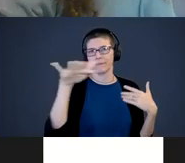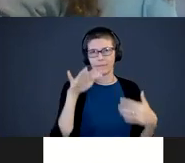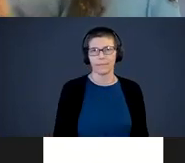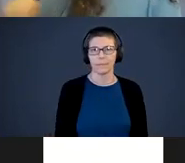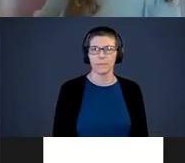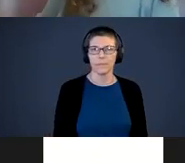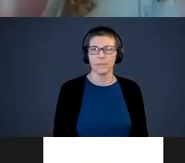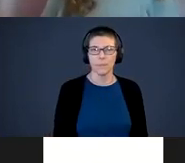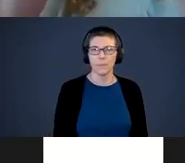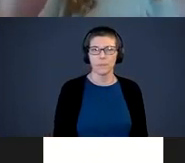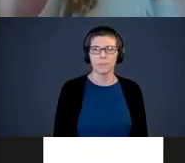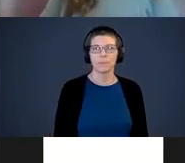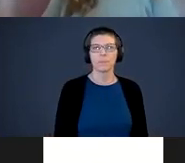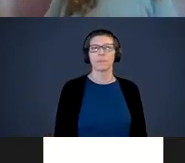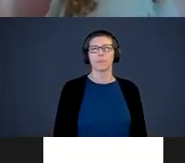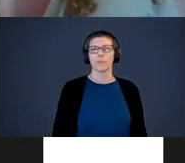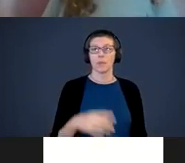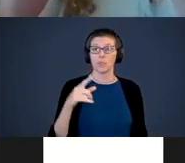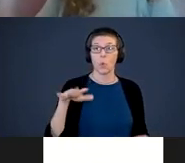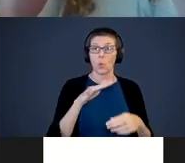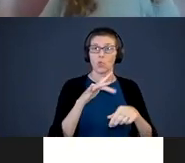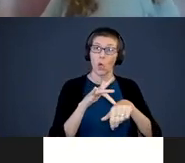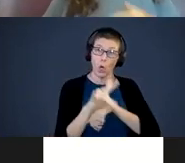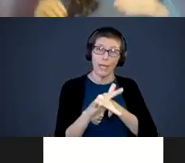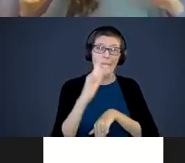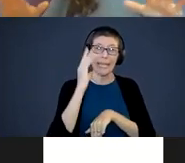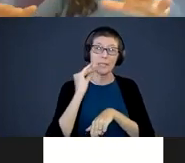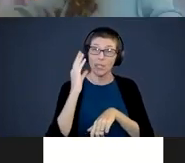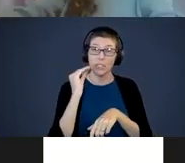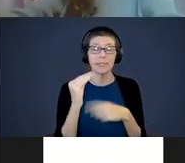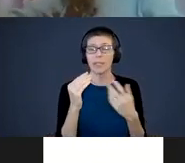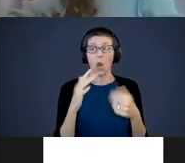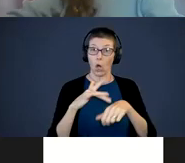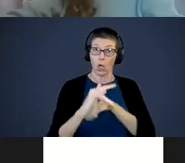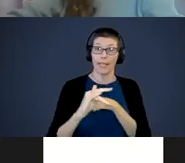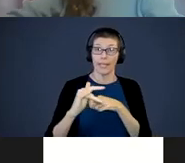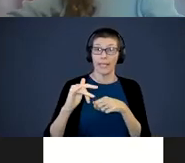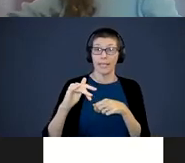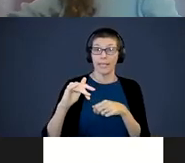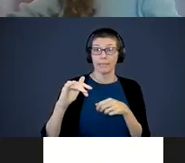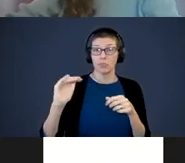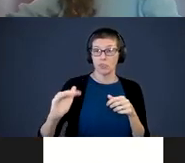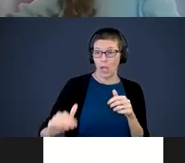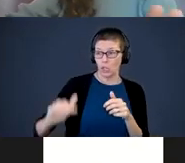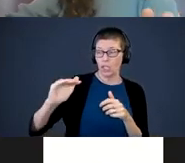These early experiences, early childhood is the most critical and at the same time at the most